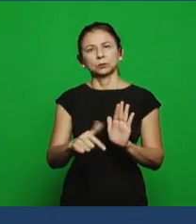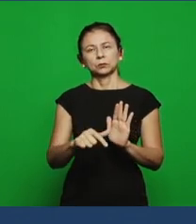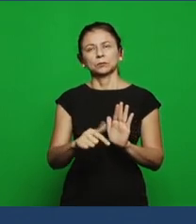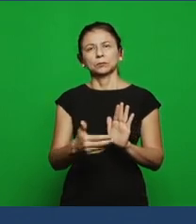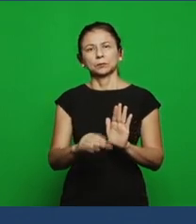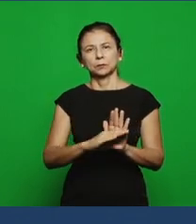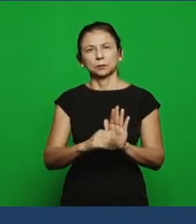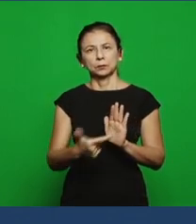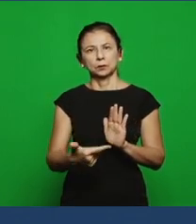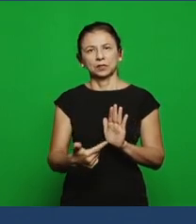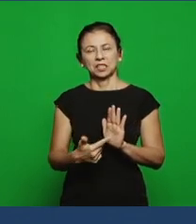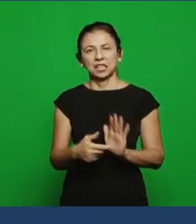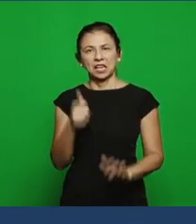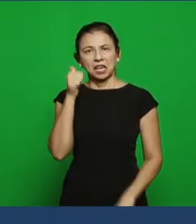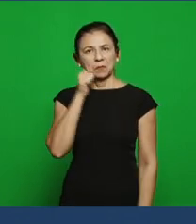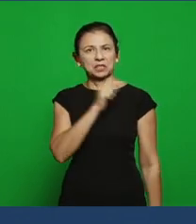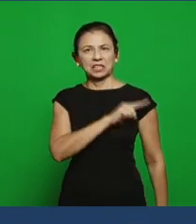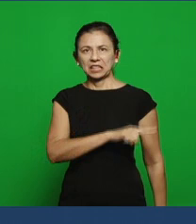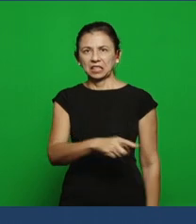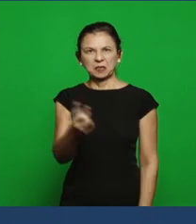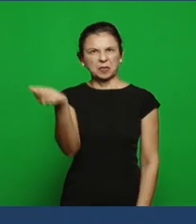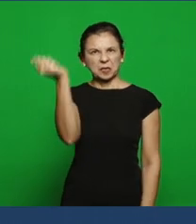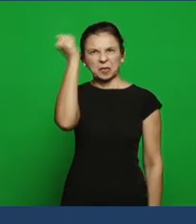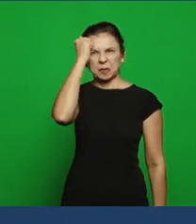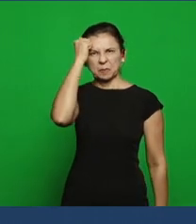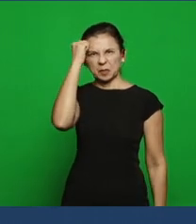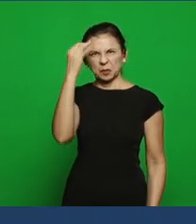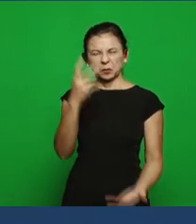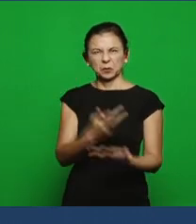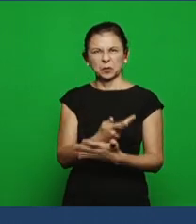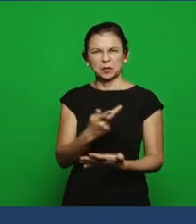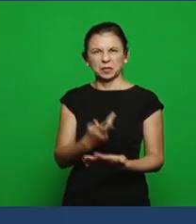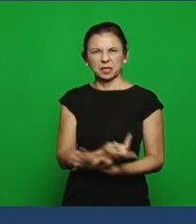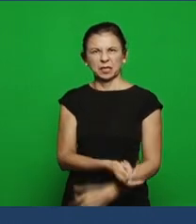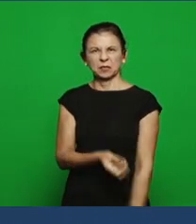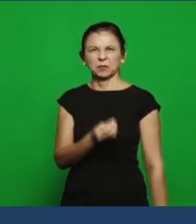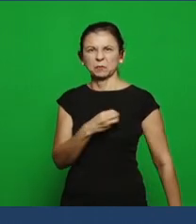she didn’t repent of her sexual immorality And I gave her time to repent